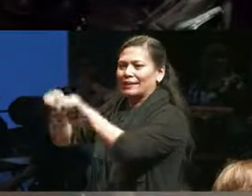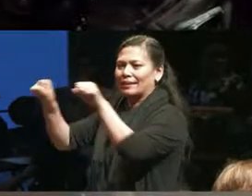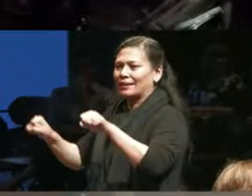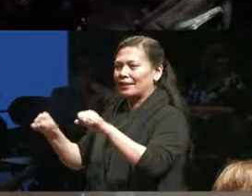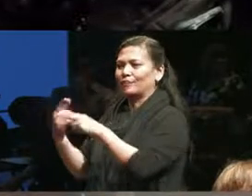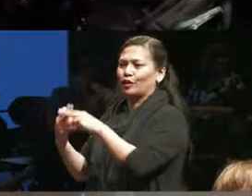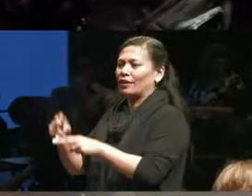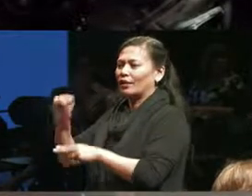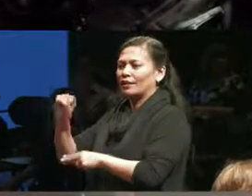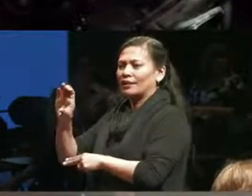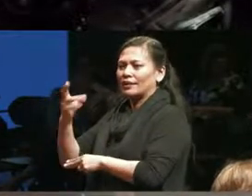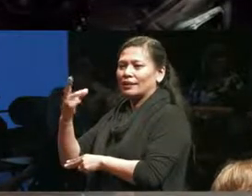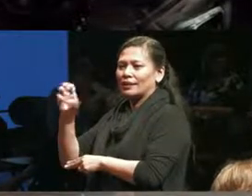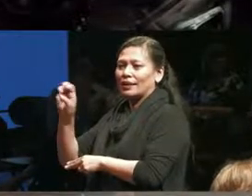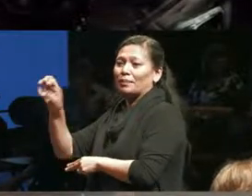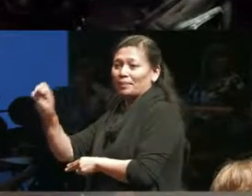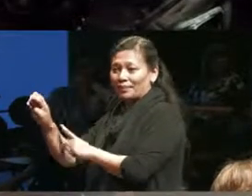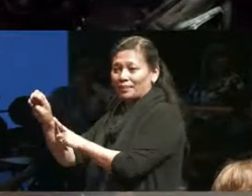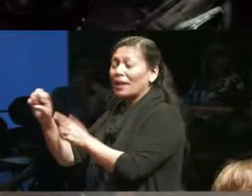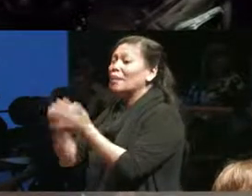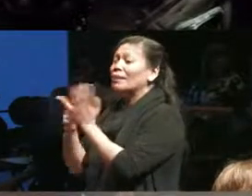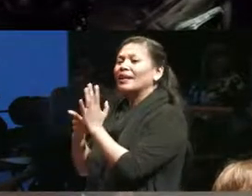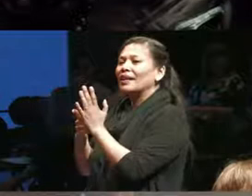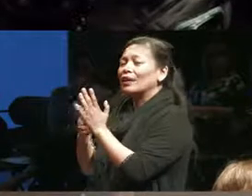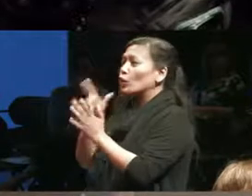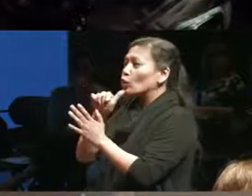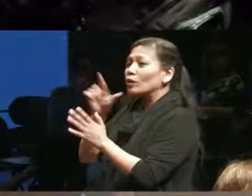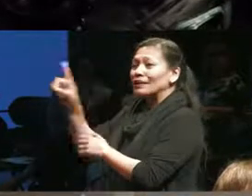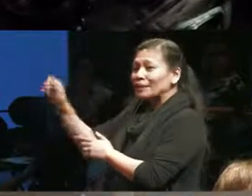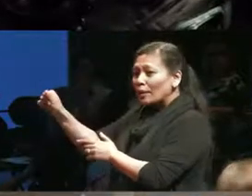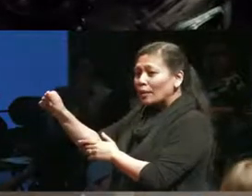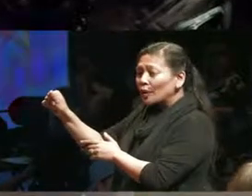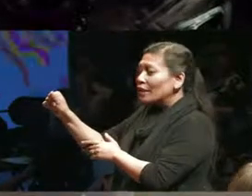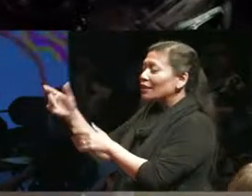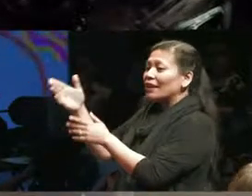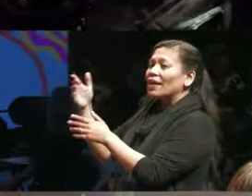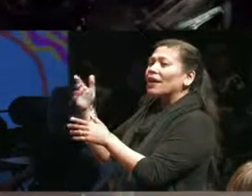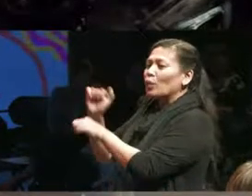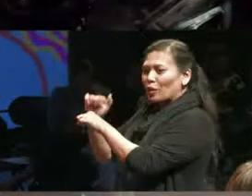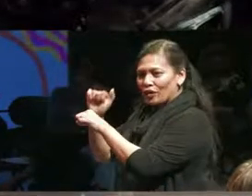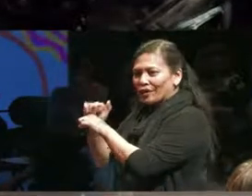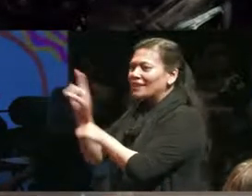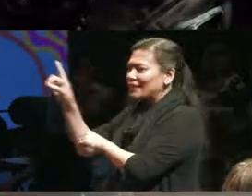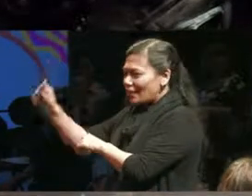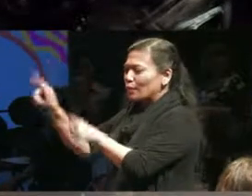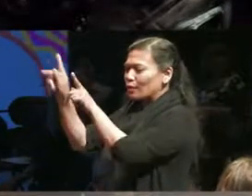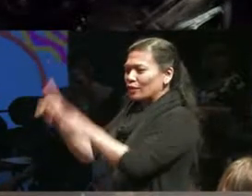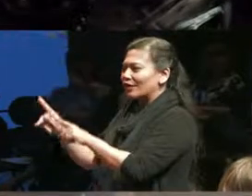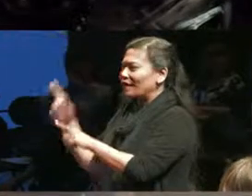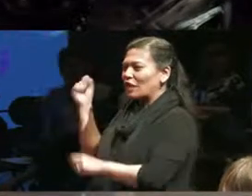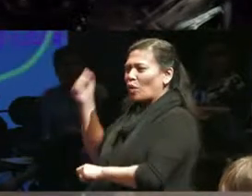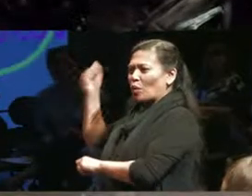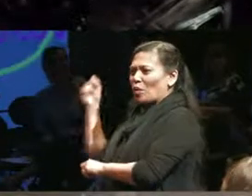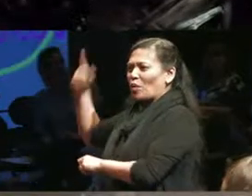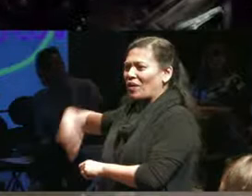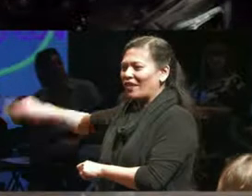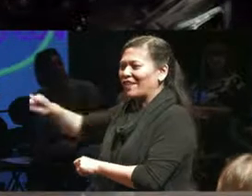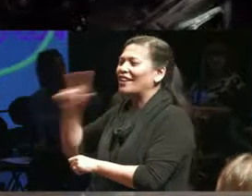enables a working disabled person would like many are in the room to have